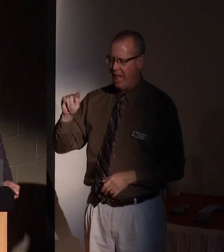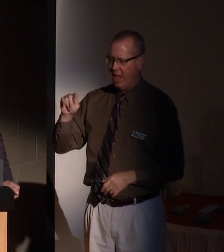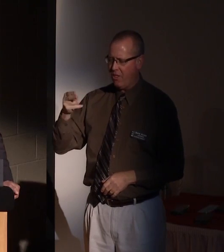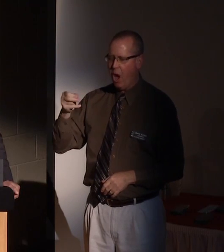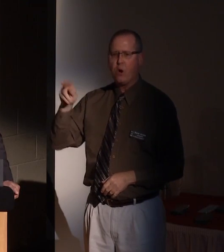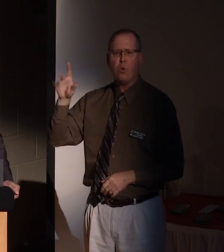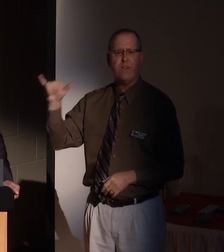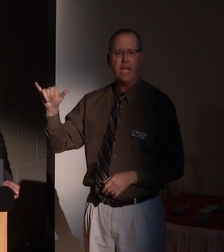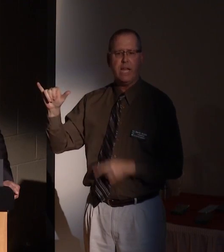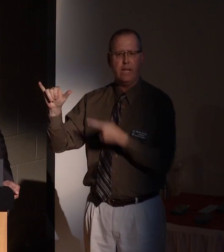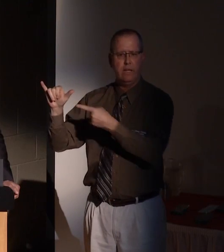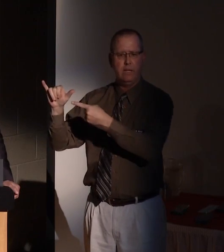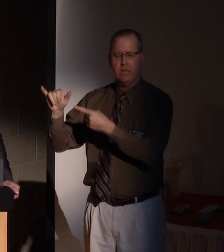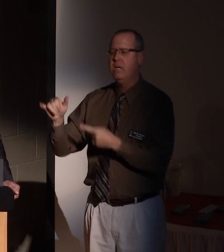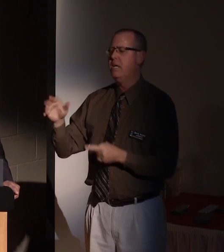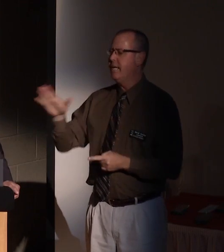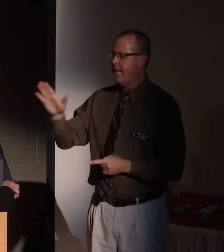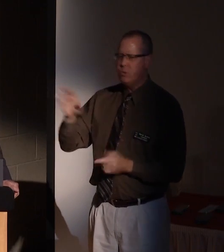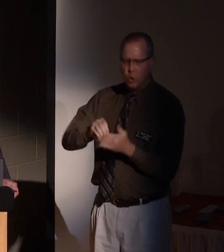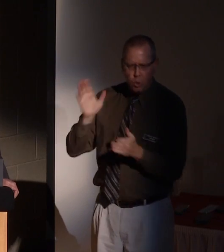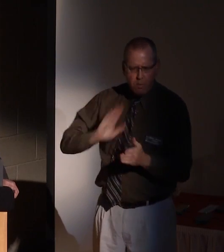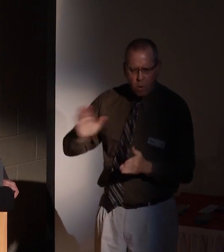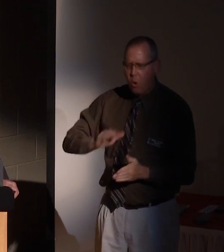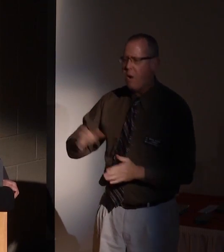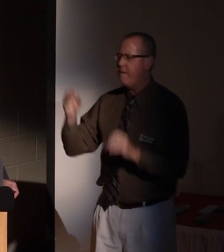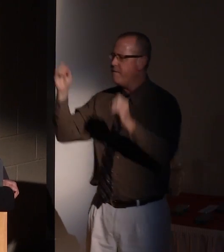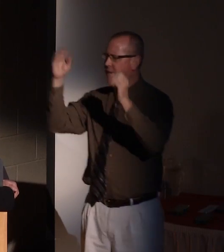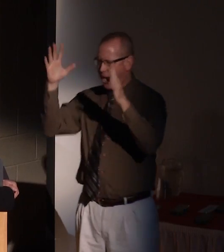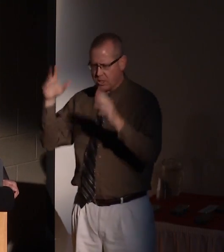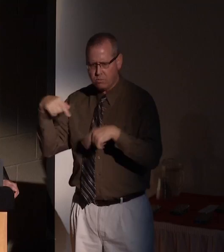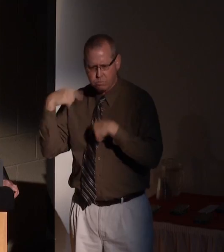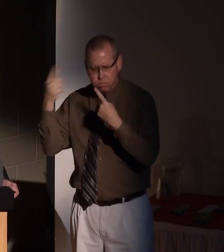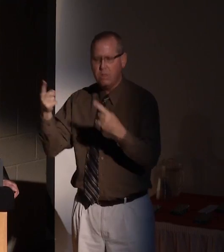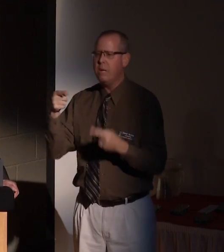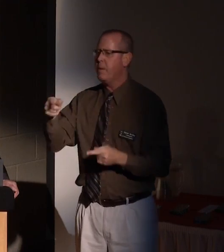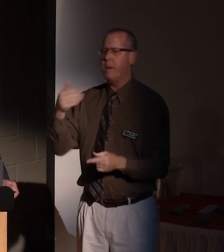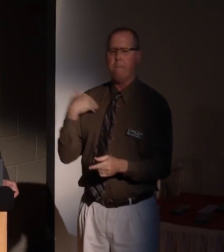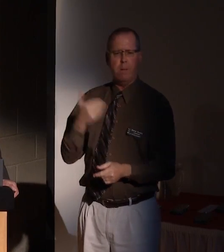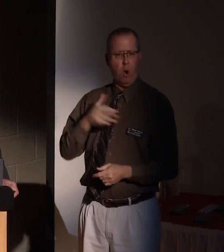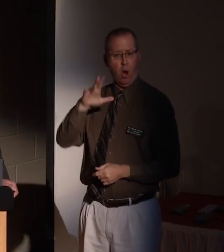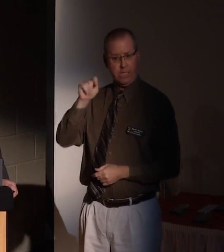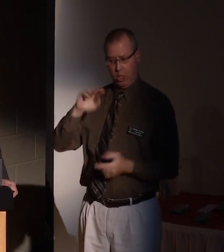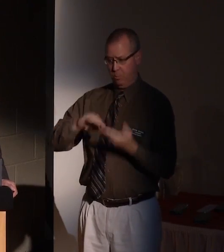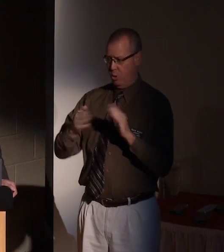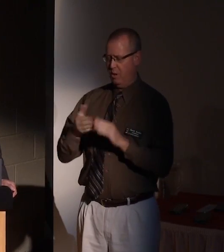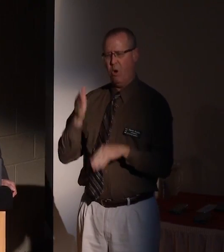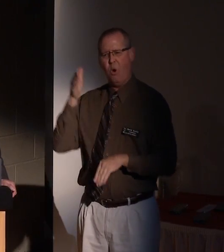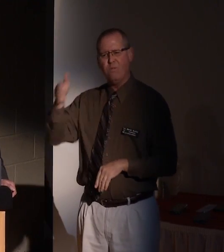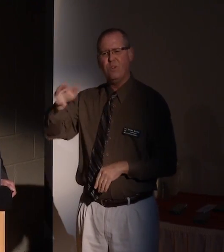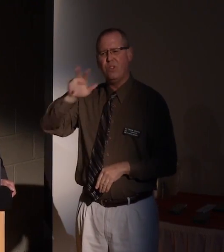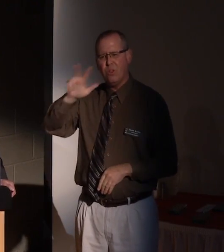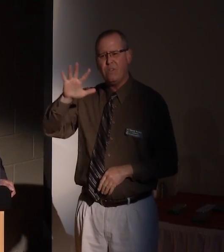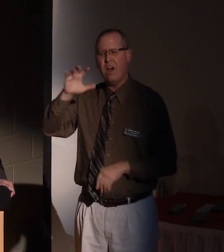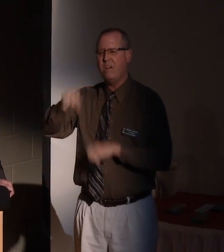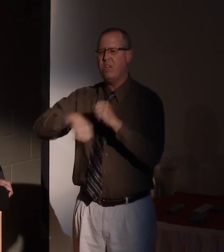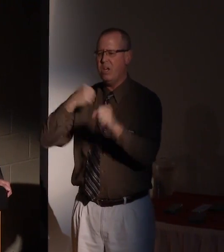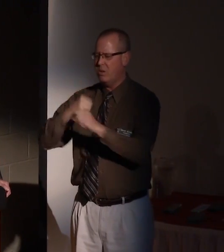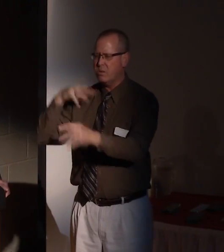Between student years and faculty years, he has been a member of the RIT community for over 35 years.